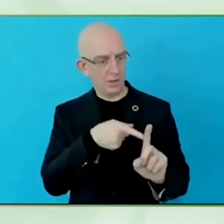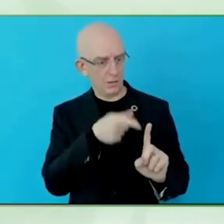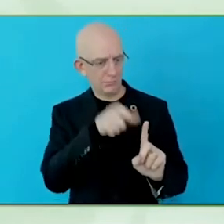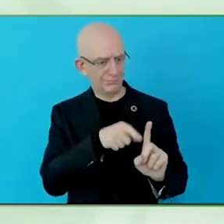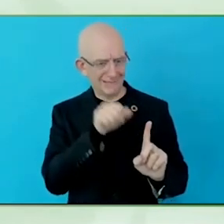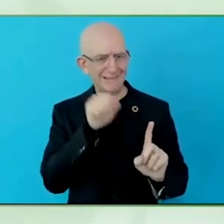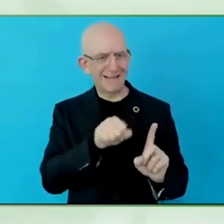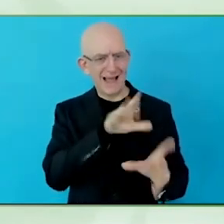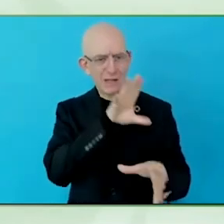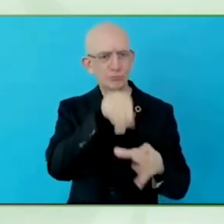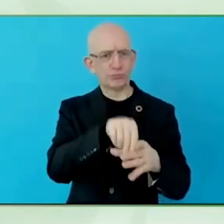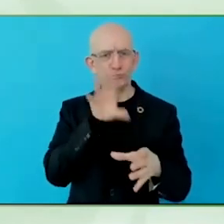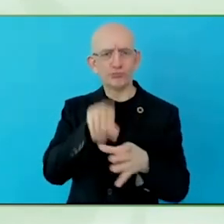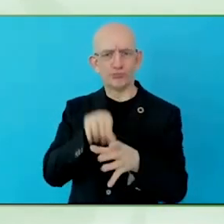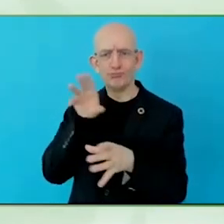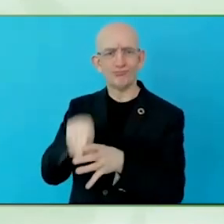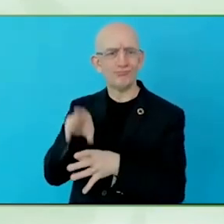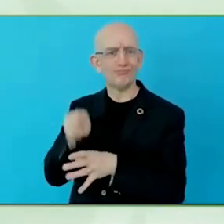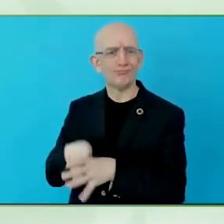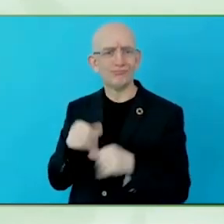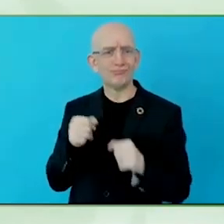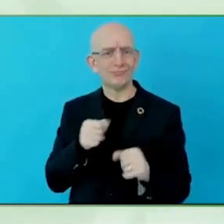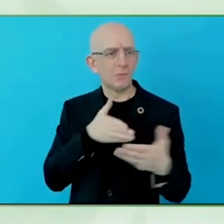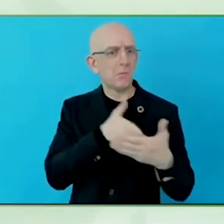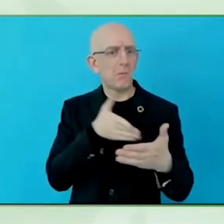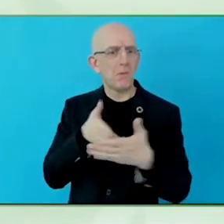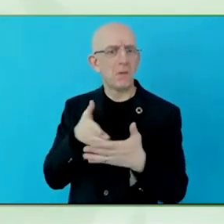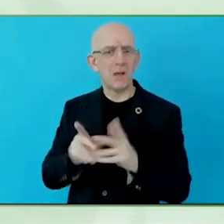Nobody can say I didn't know it.